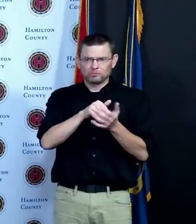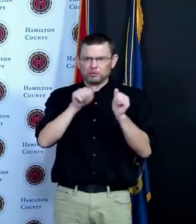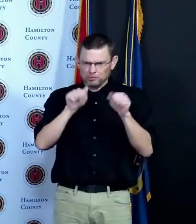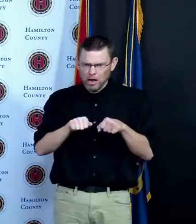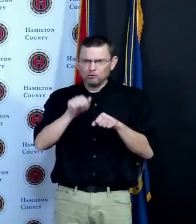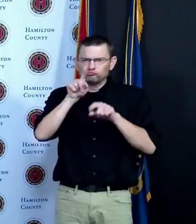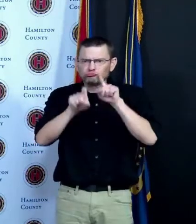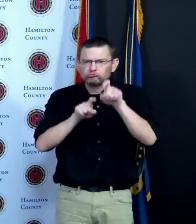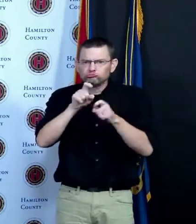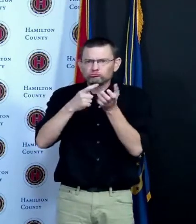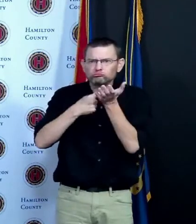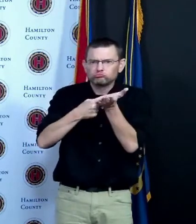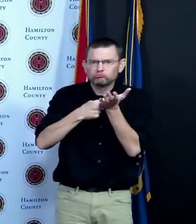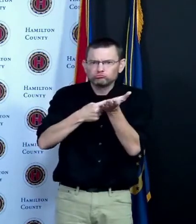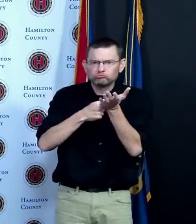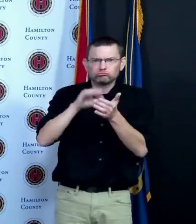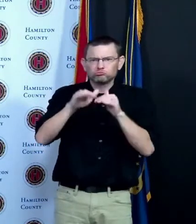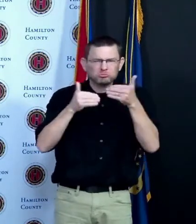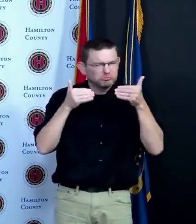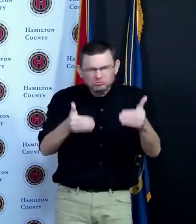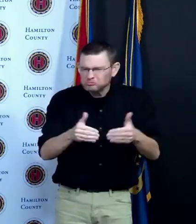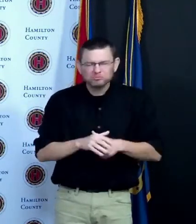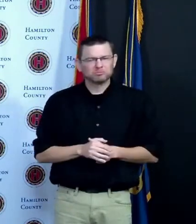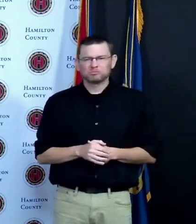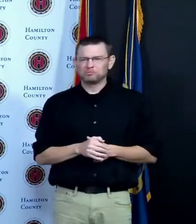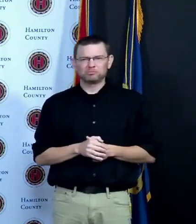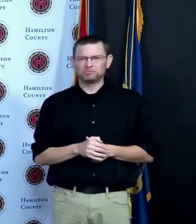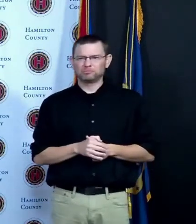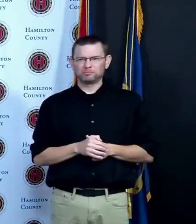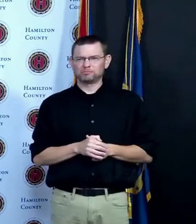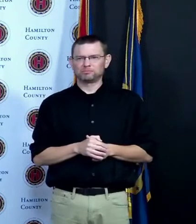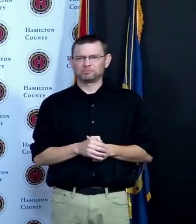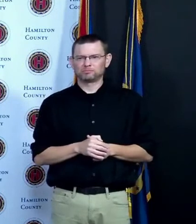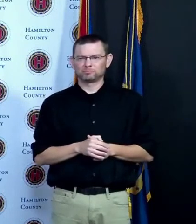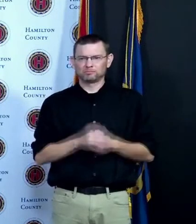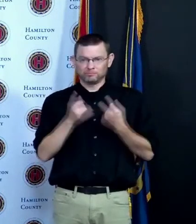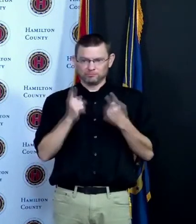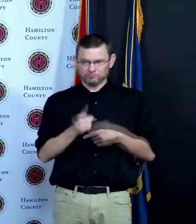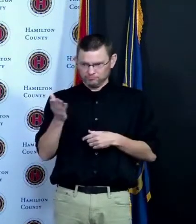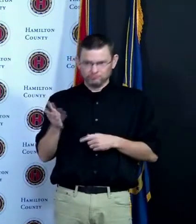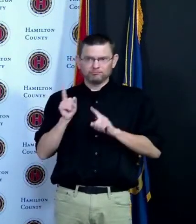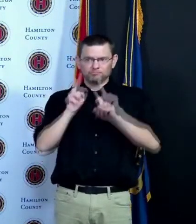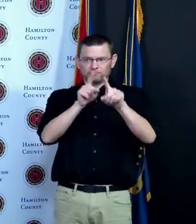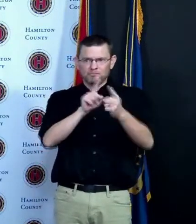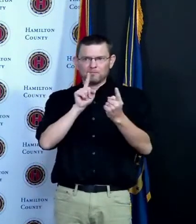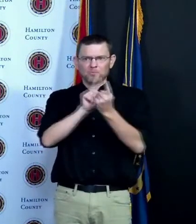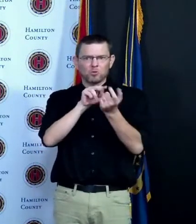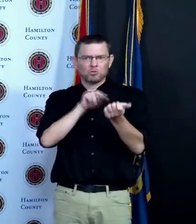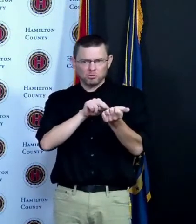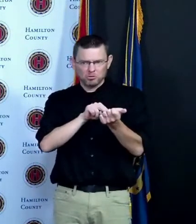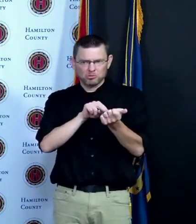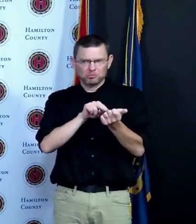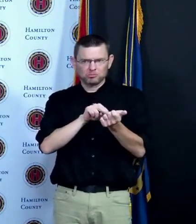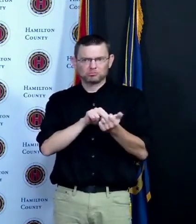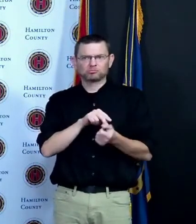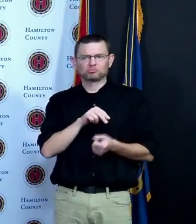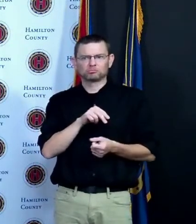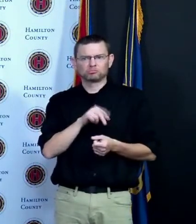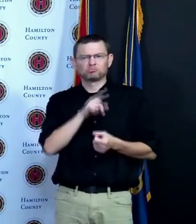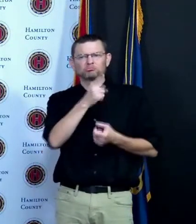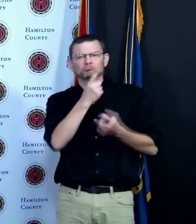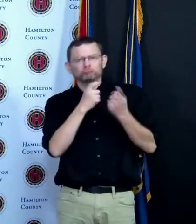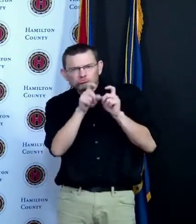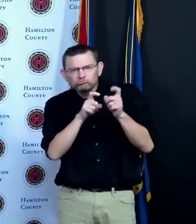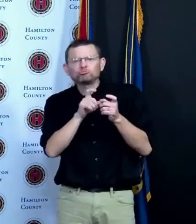one of the clinics I visited and she said someone came in was just unsure about the vaccine asked